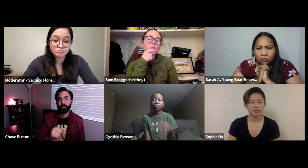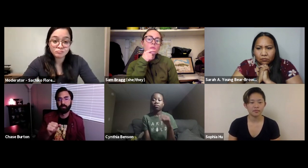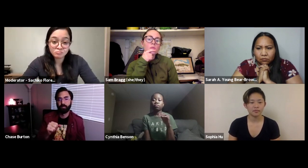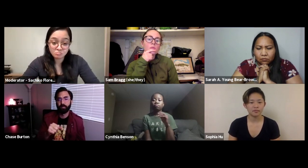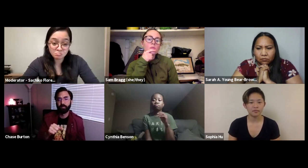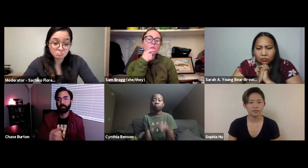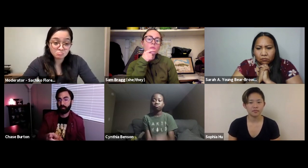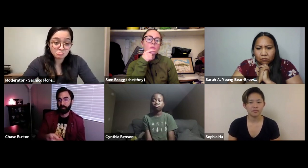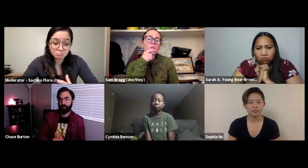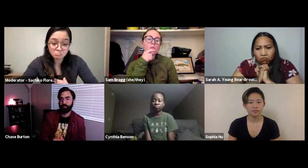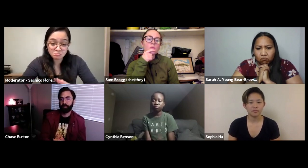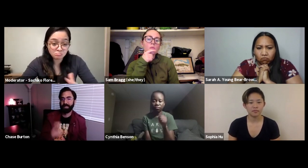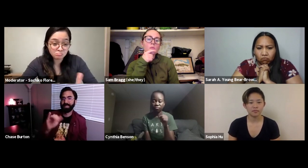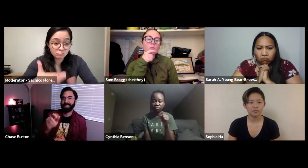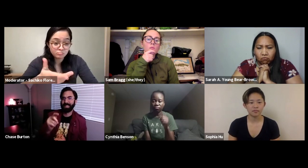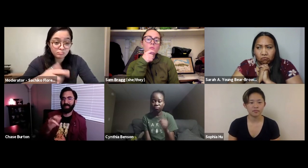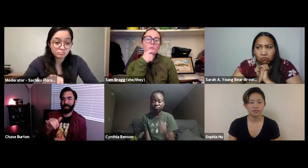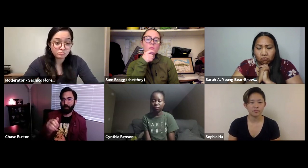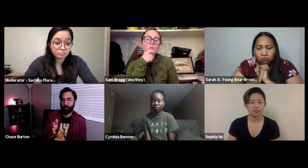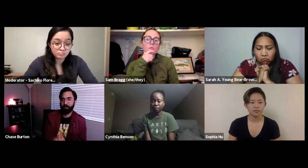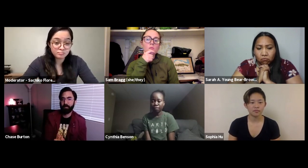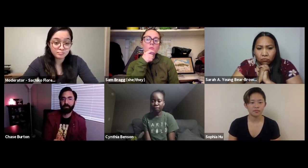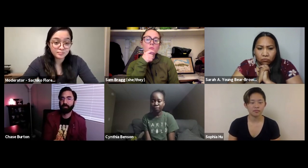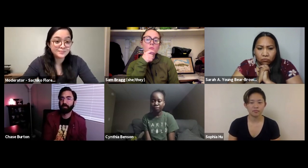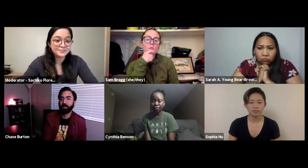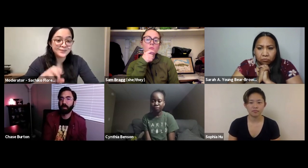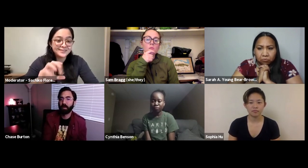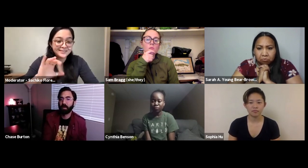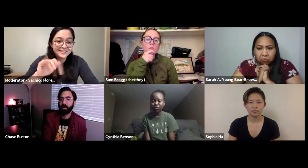the outdoors? CHASE: Yes Cynthia wants to say something.